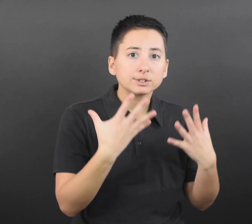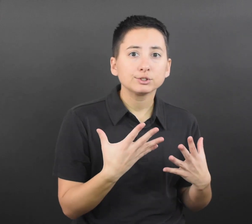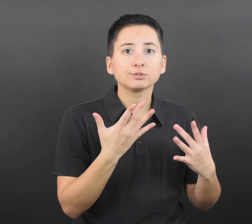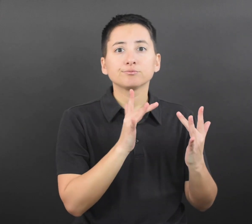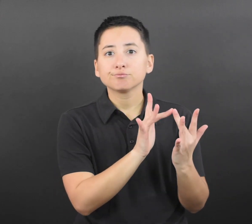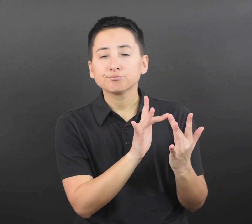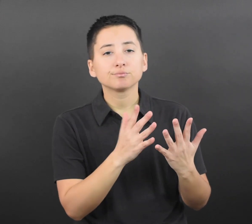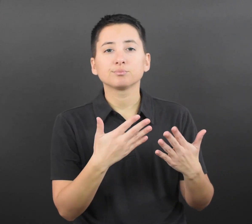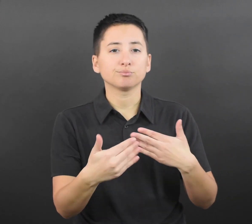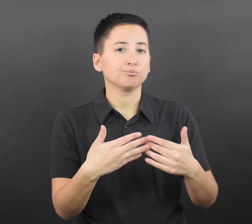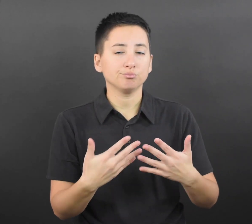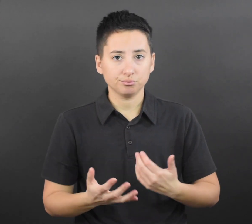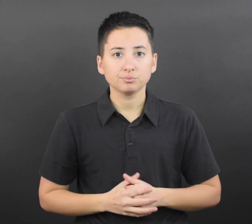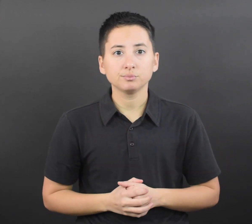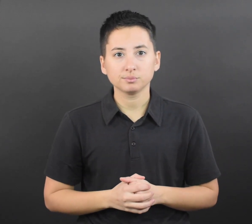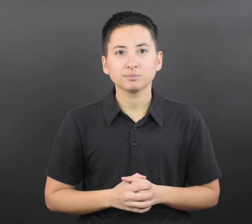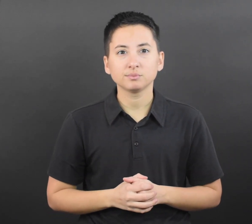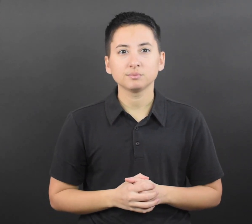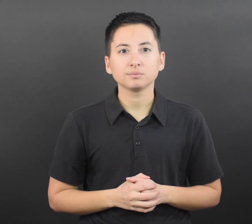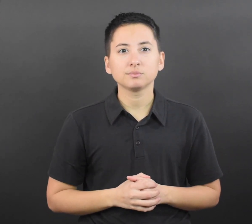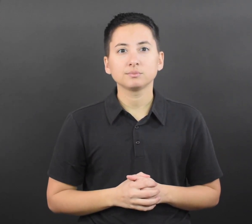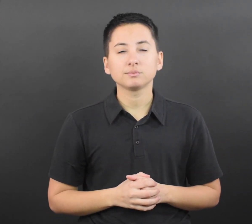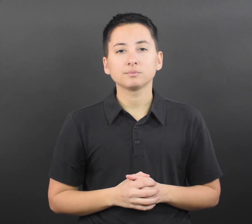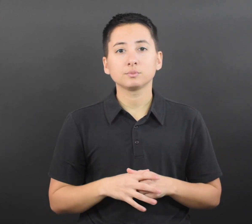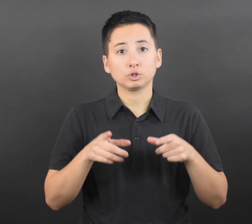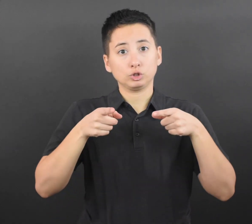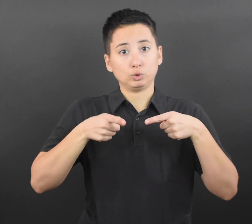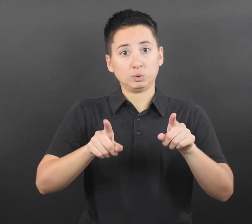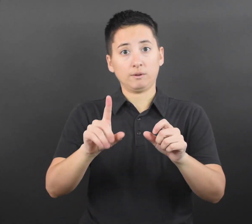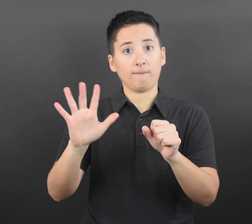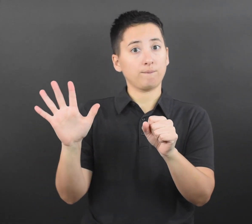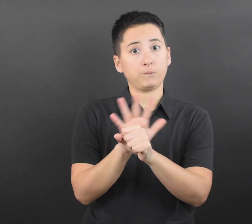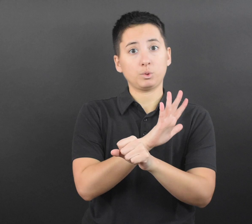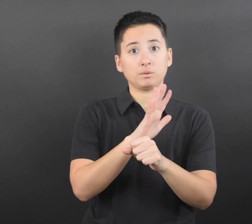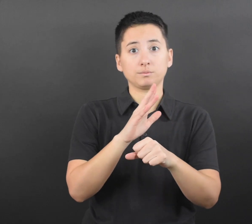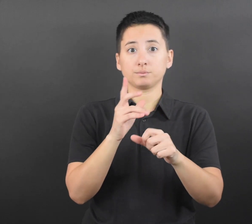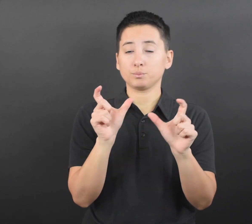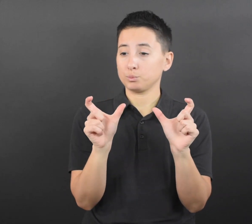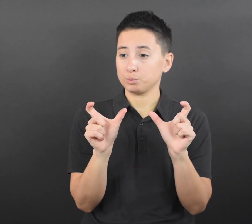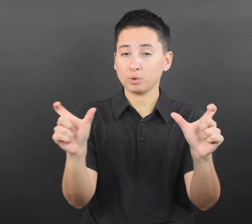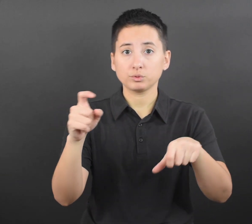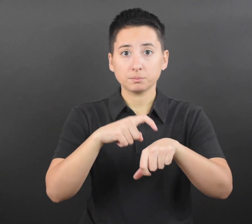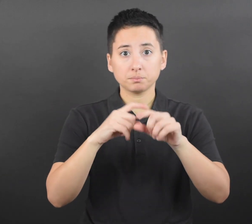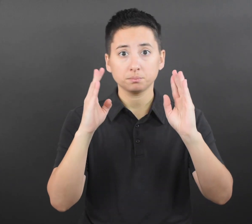through phone conversations, online meetings, or fully virtual engagement.